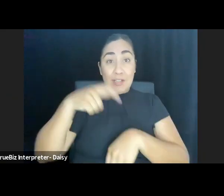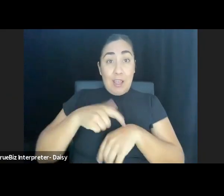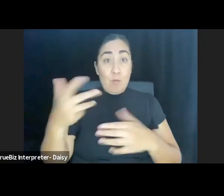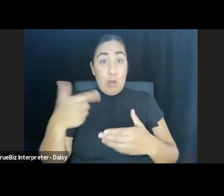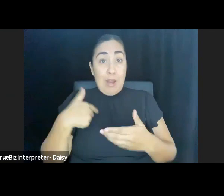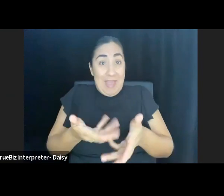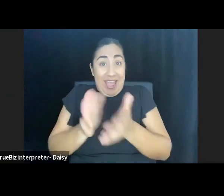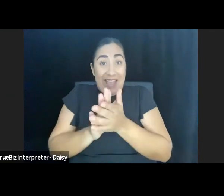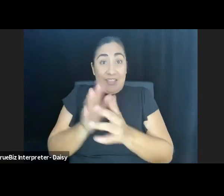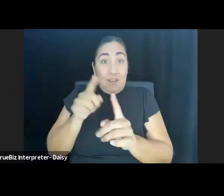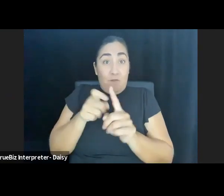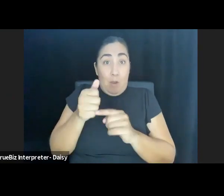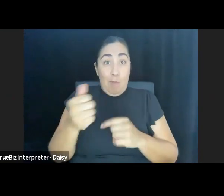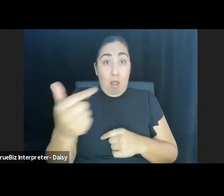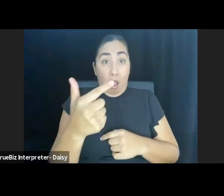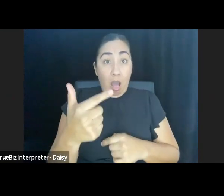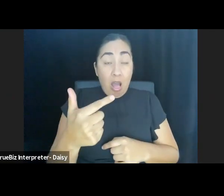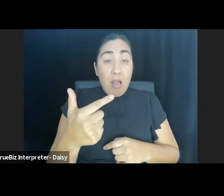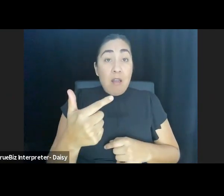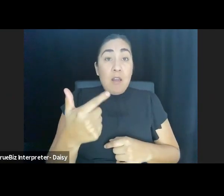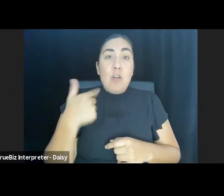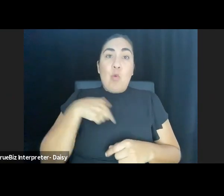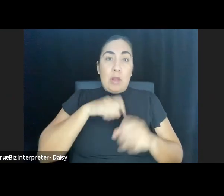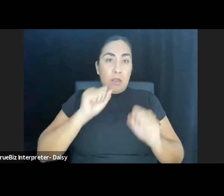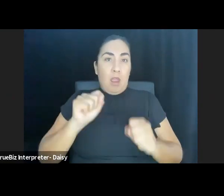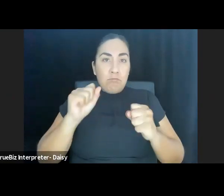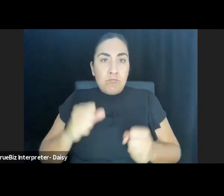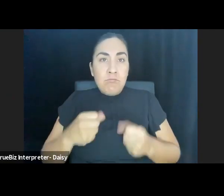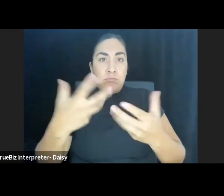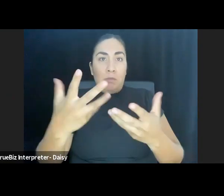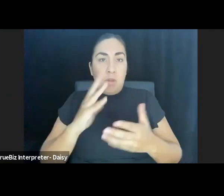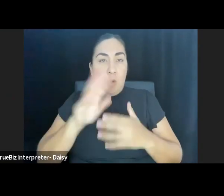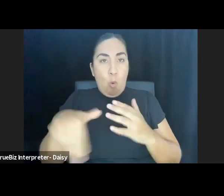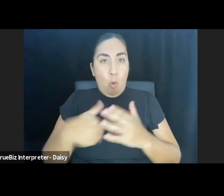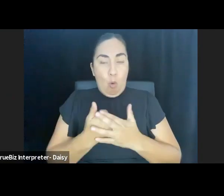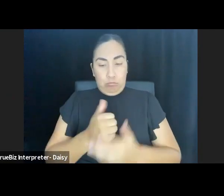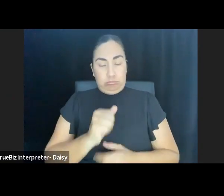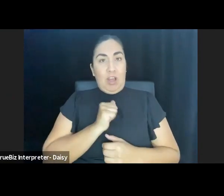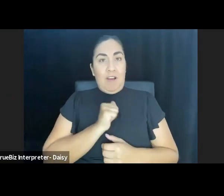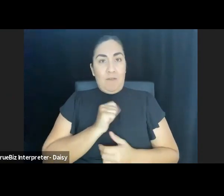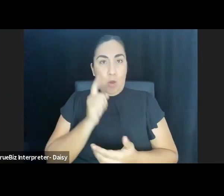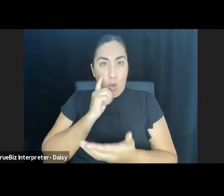from all of us right now is to give our whole selves in witness to the three extraordinary